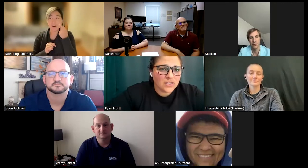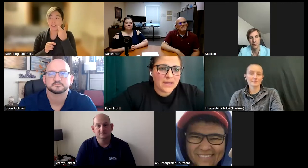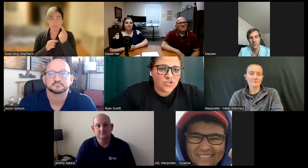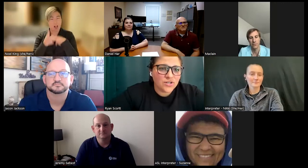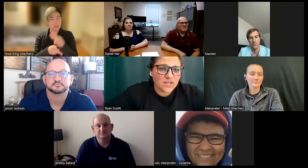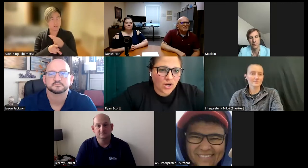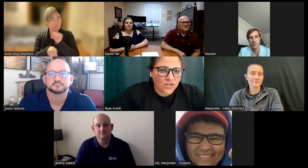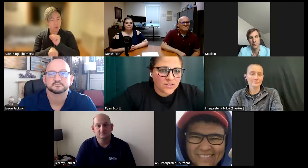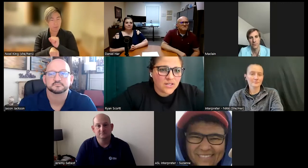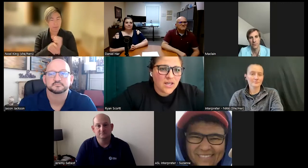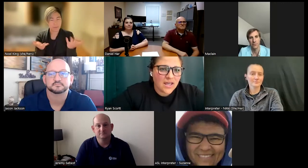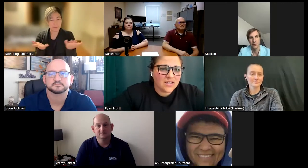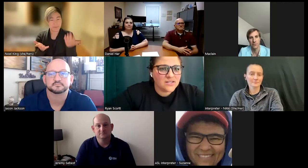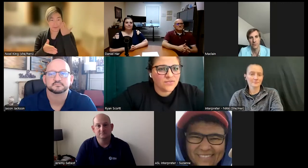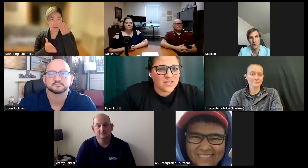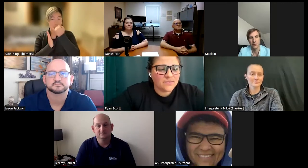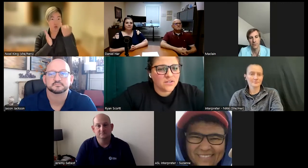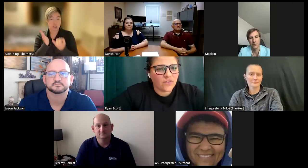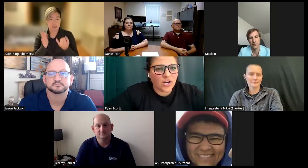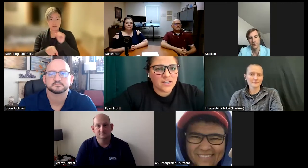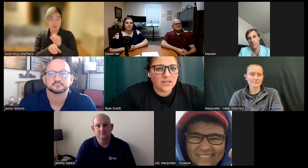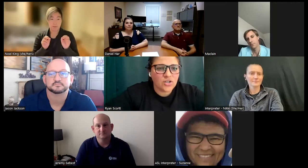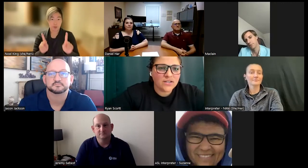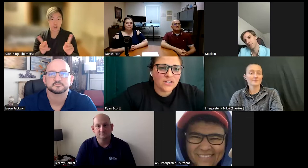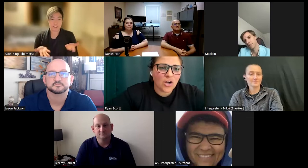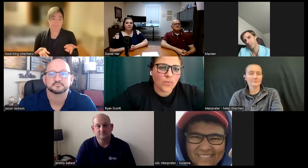really majored in art and the different types of art and tried to figure out